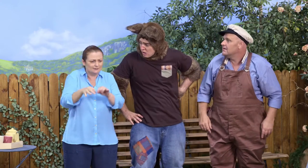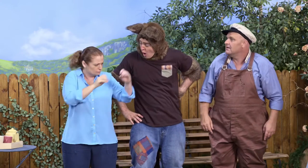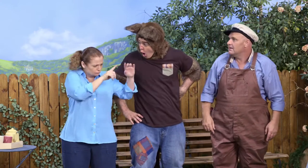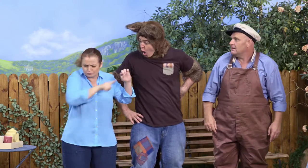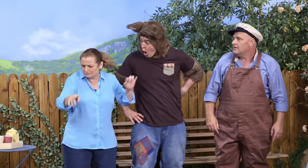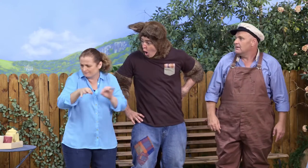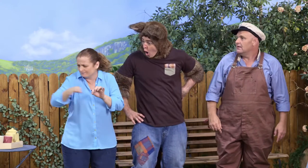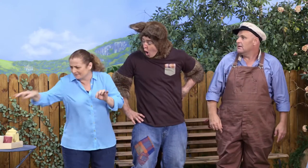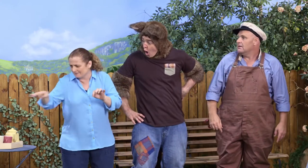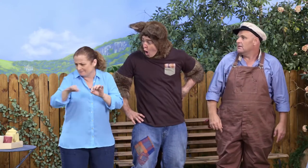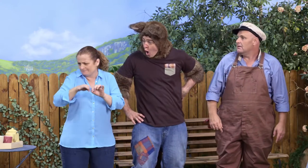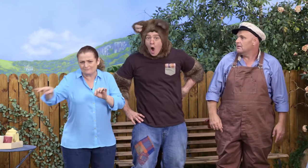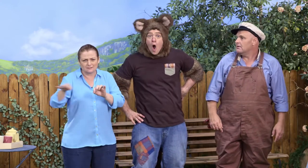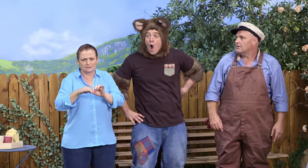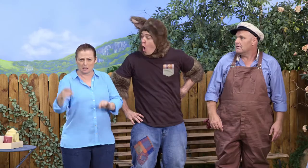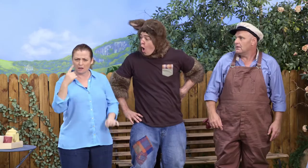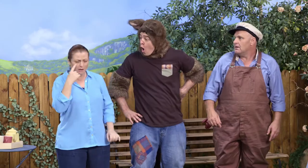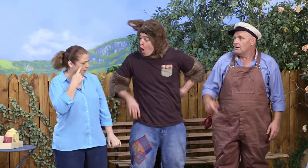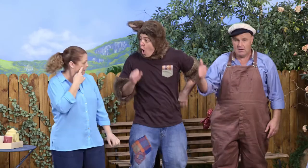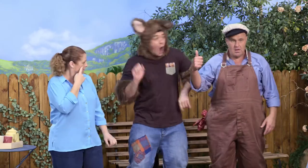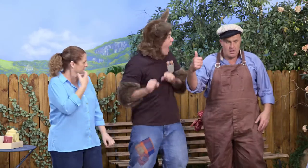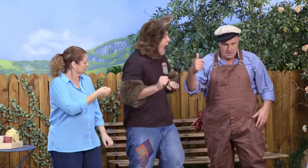so we can see how far the ball goes? Oh, yeah!